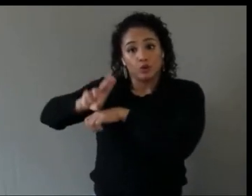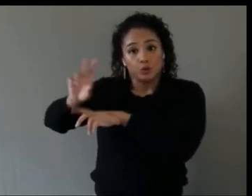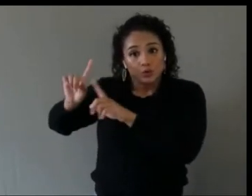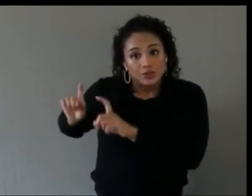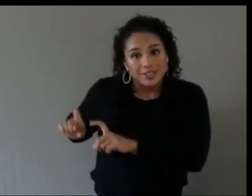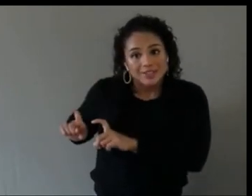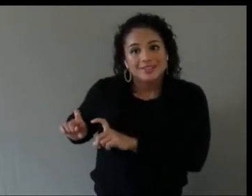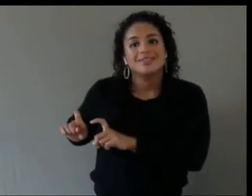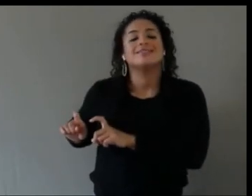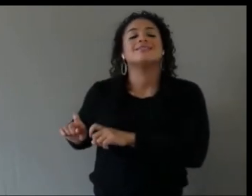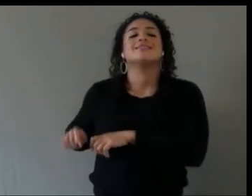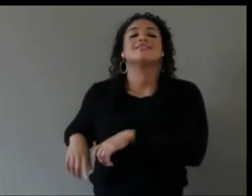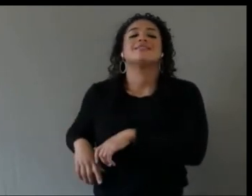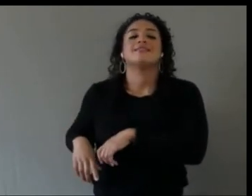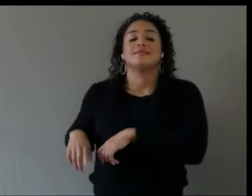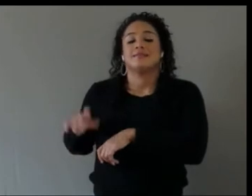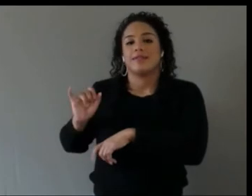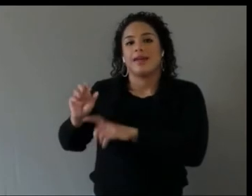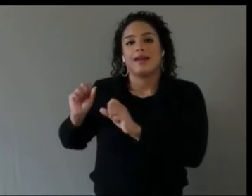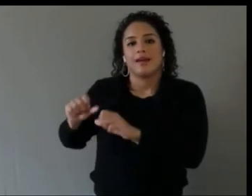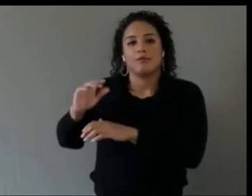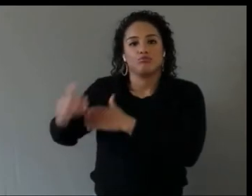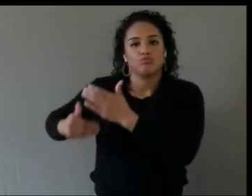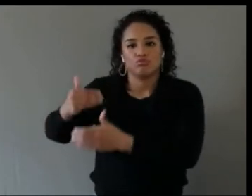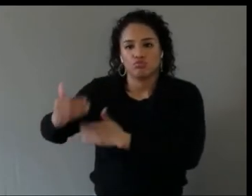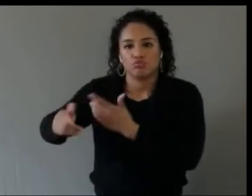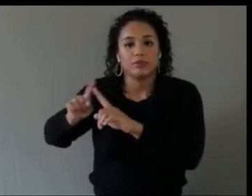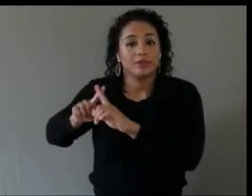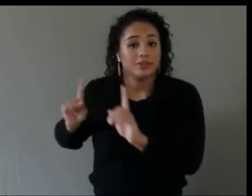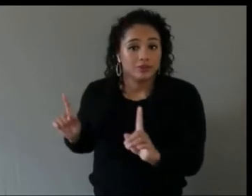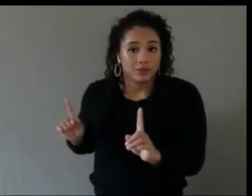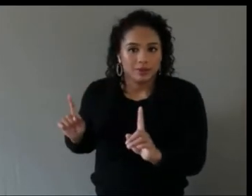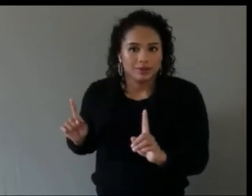That's an abstract view.